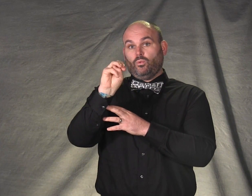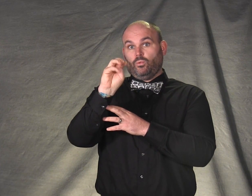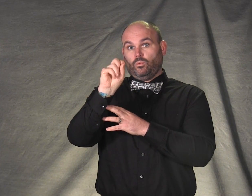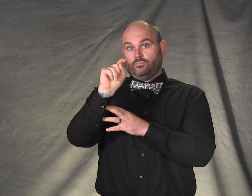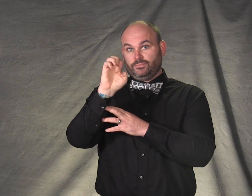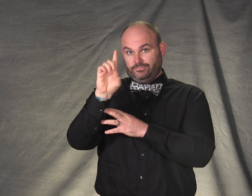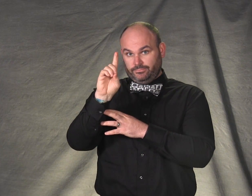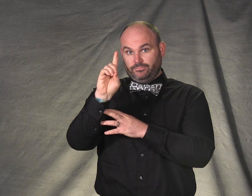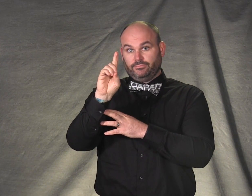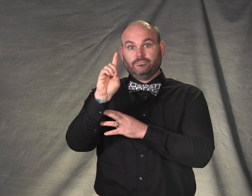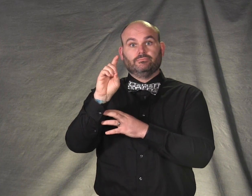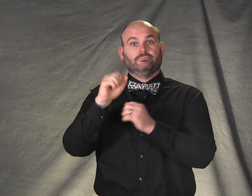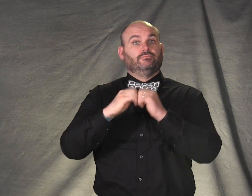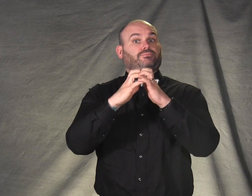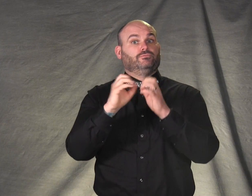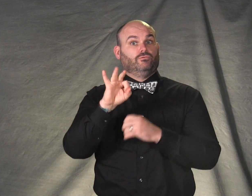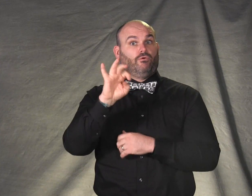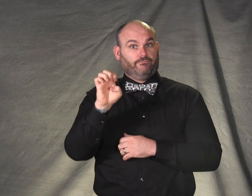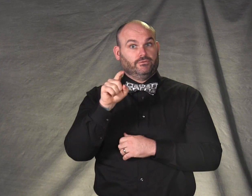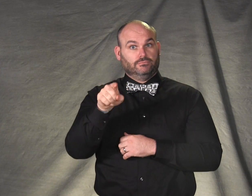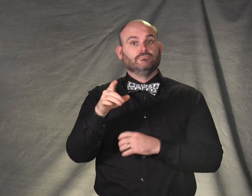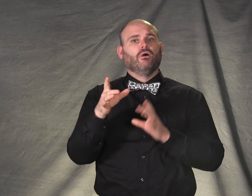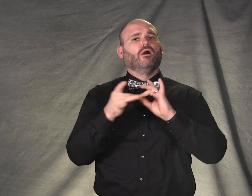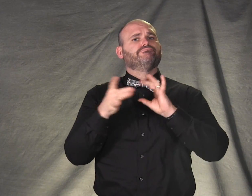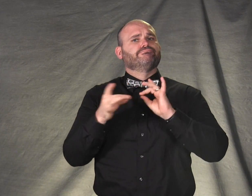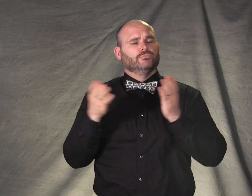Olmstead Implementation Office, said: